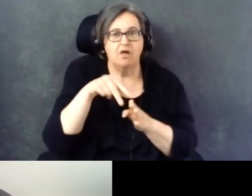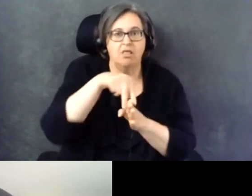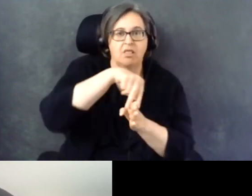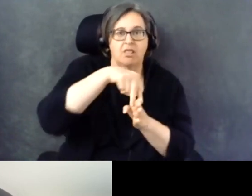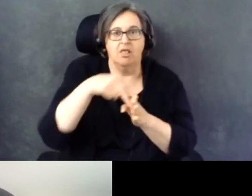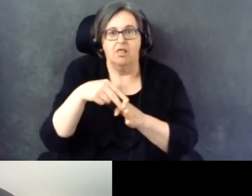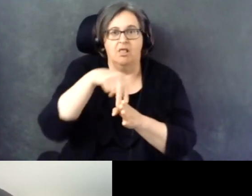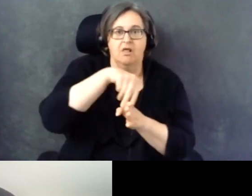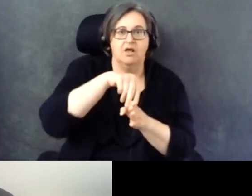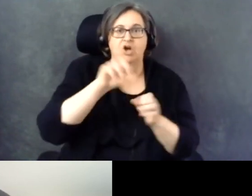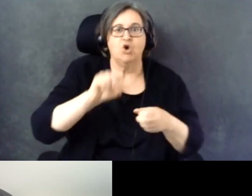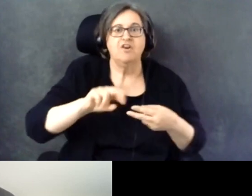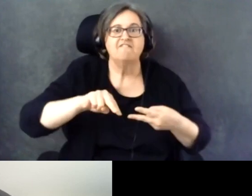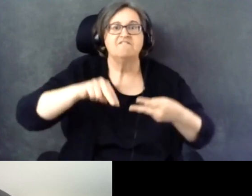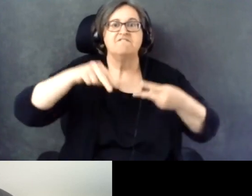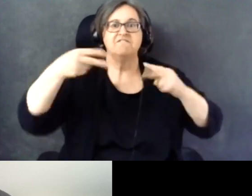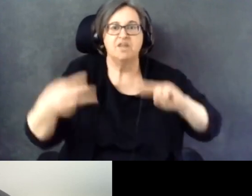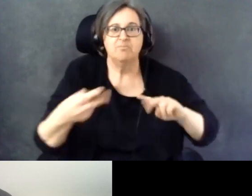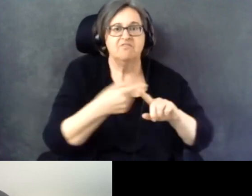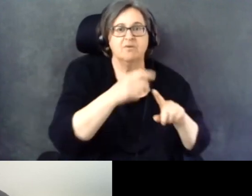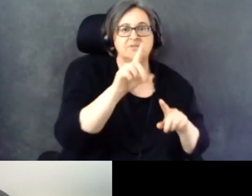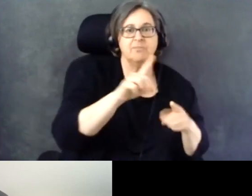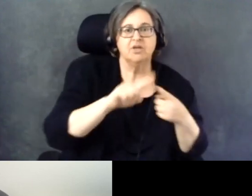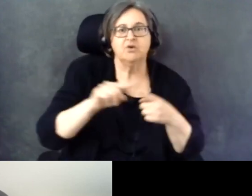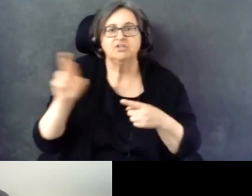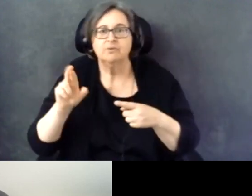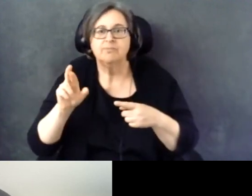in 2020.